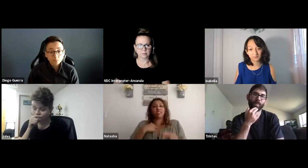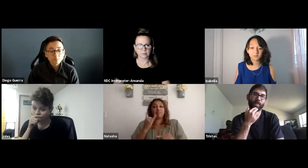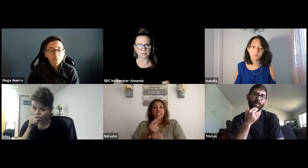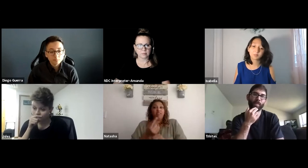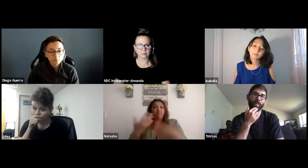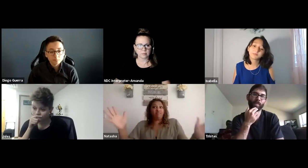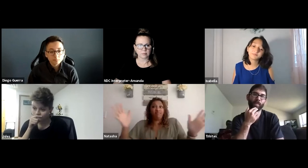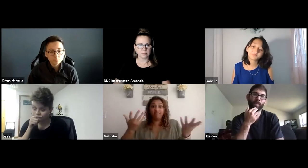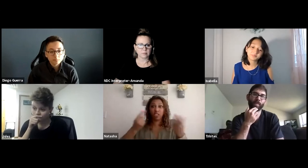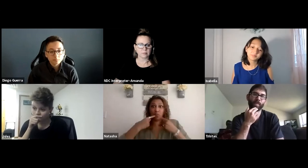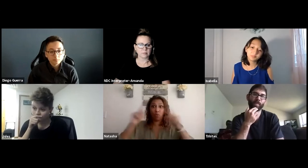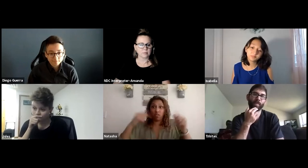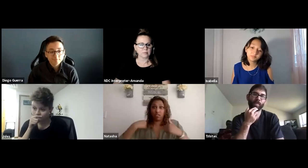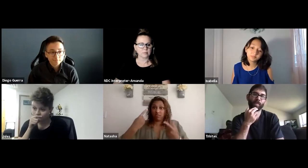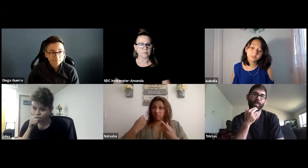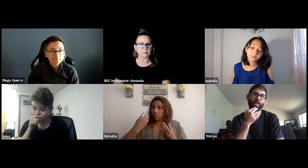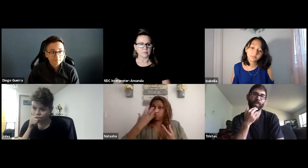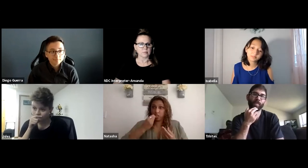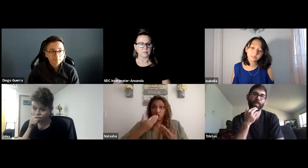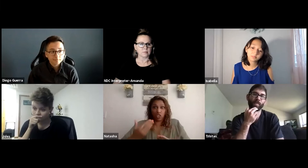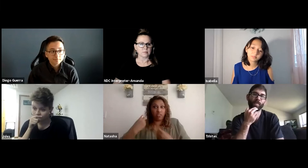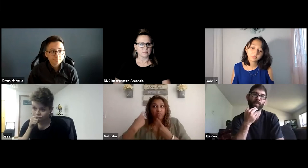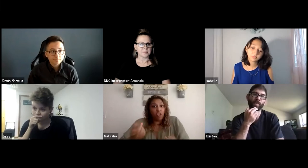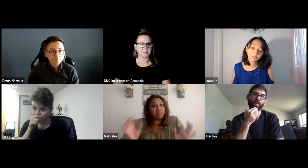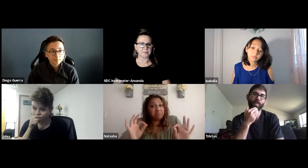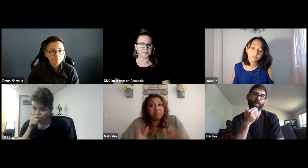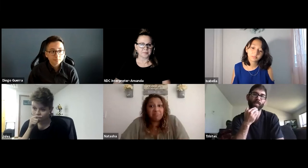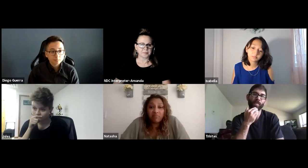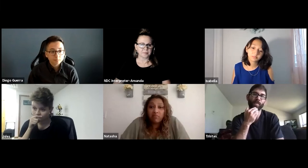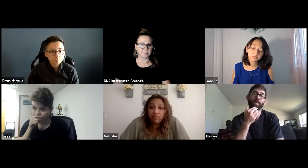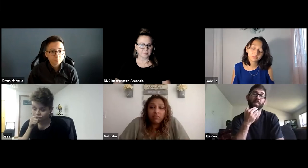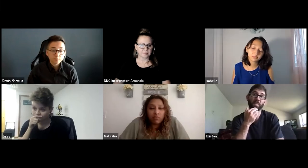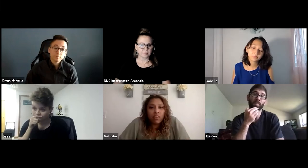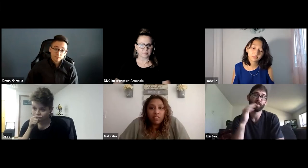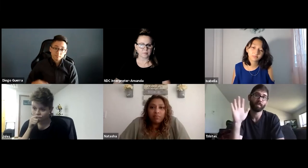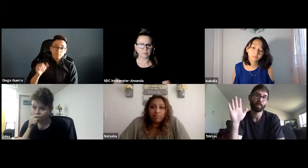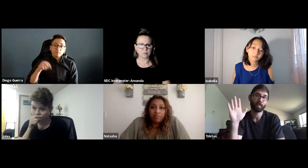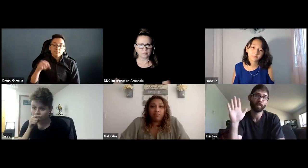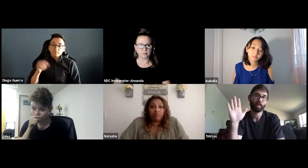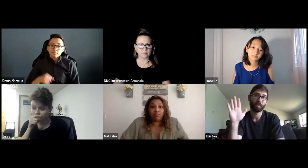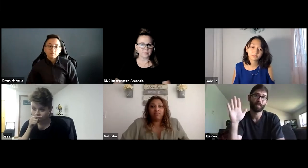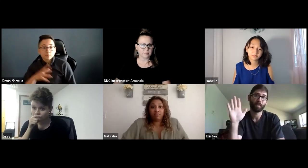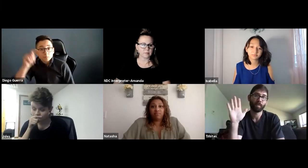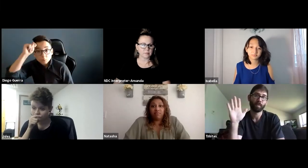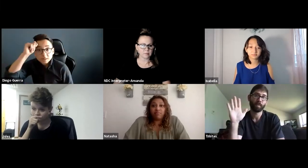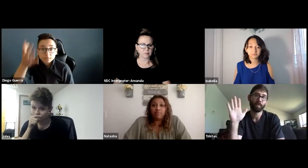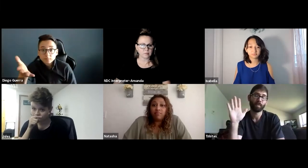experience, I go ahead and speak up and I make that --make that, and I inform the DSS office so